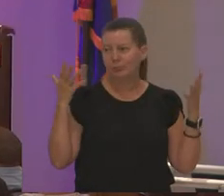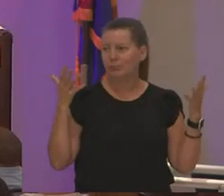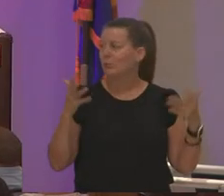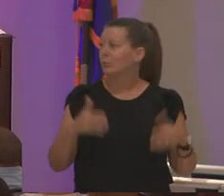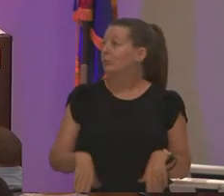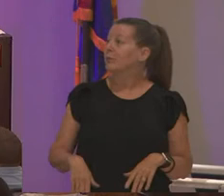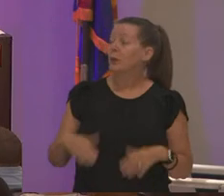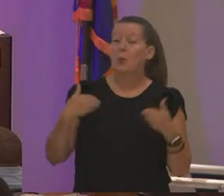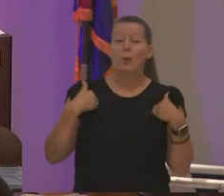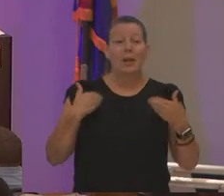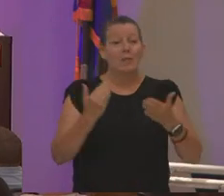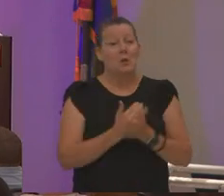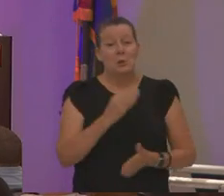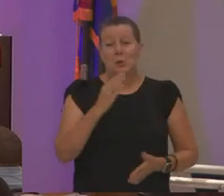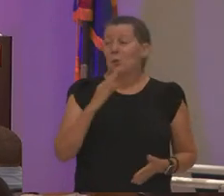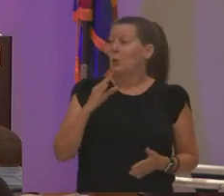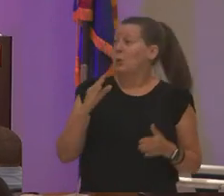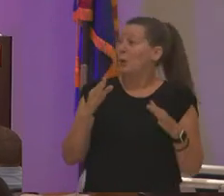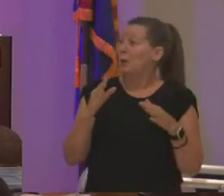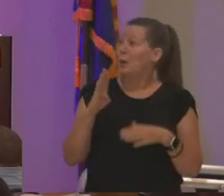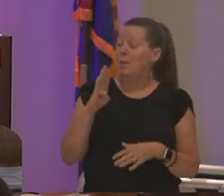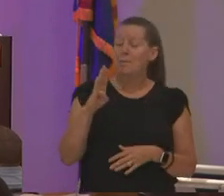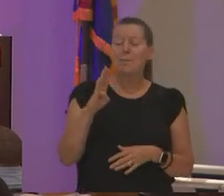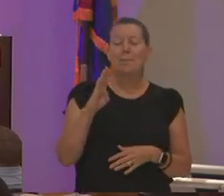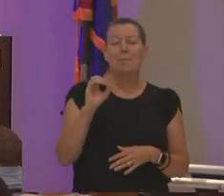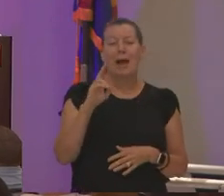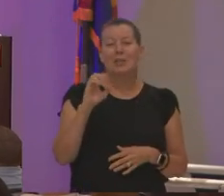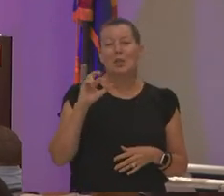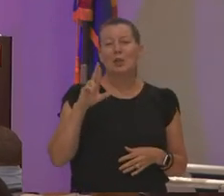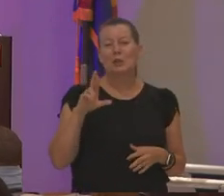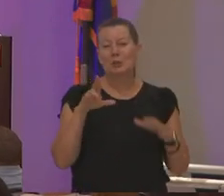a new bachelor's degree program we're doing great things that we continue to do great things we have